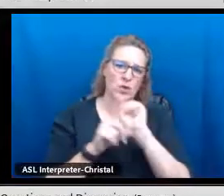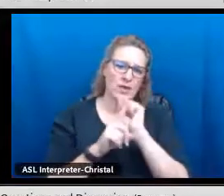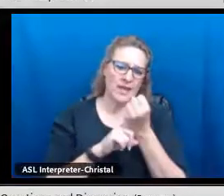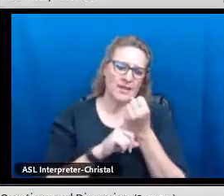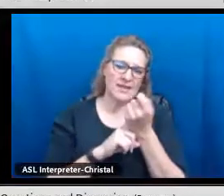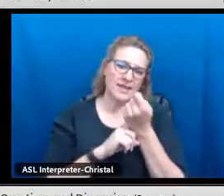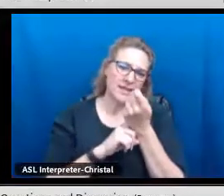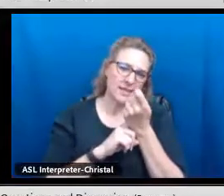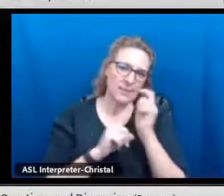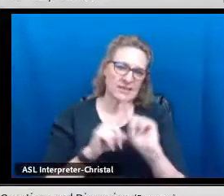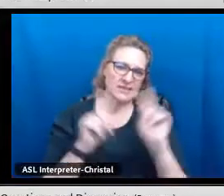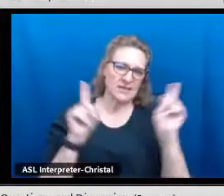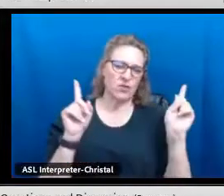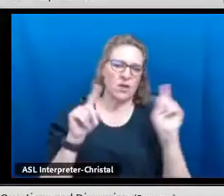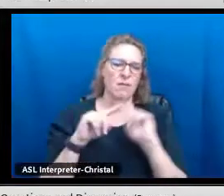seal process going.